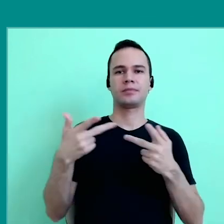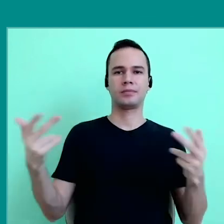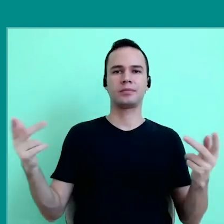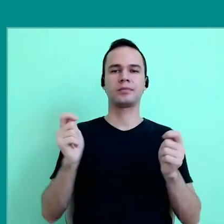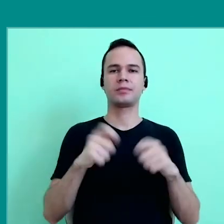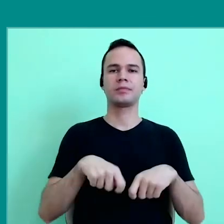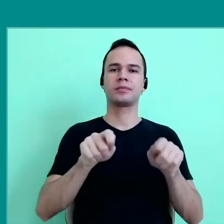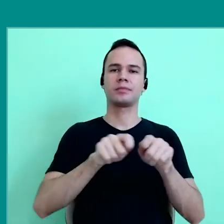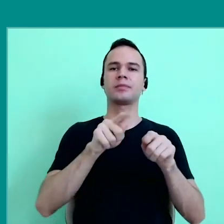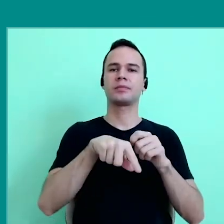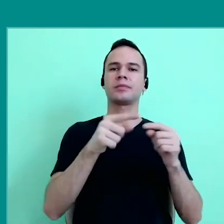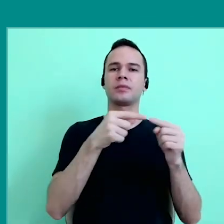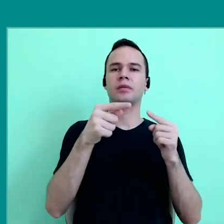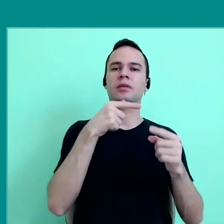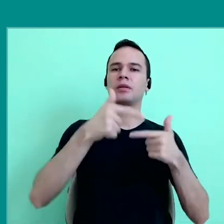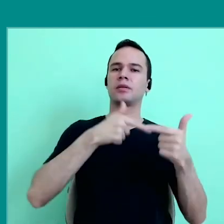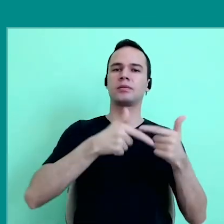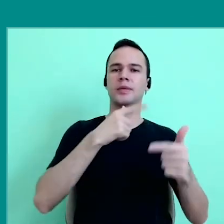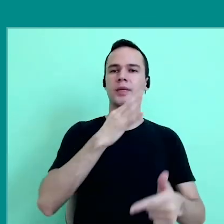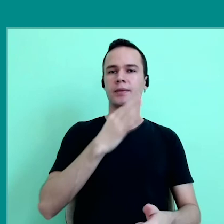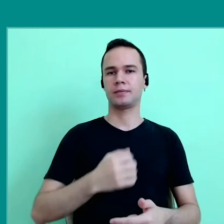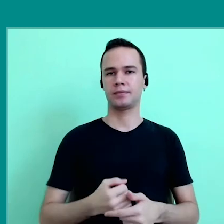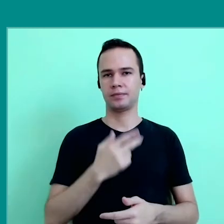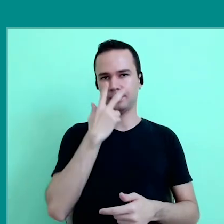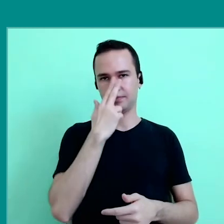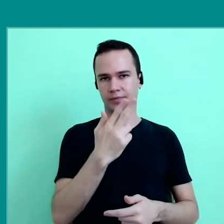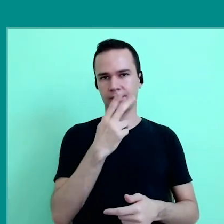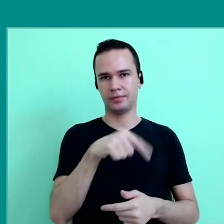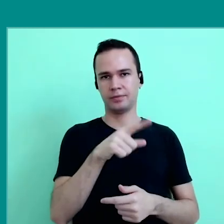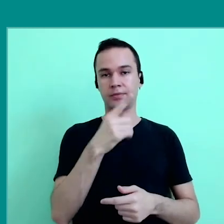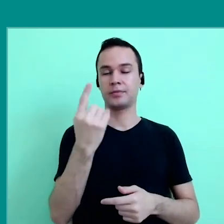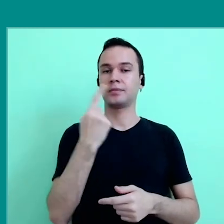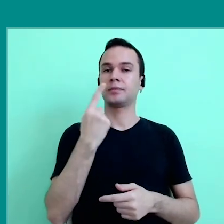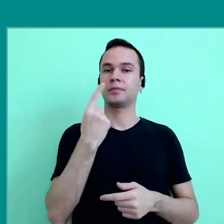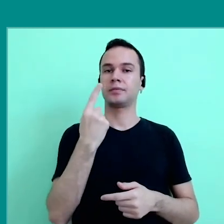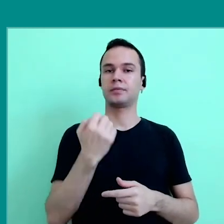to perform a certain kind of work with knowledge. It seems to me that this is a first question,